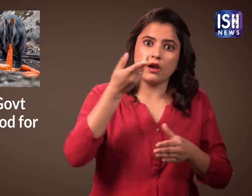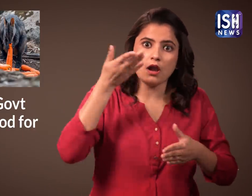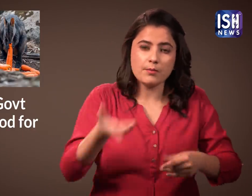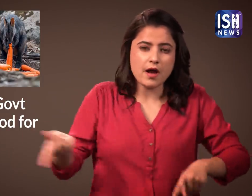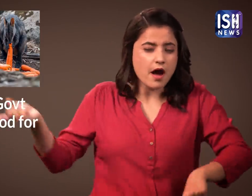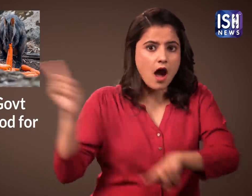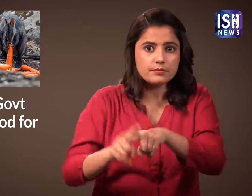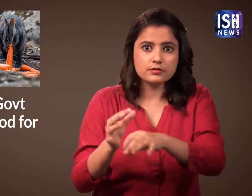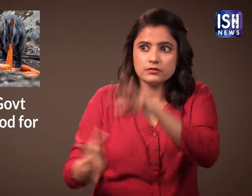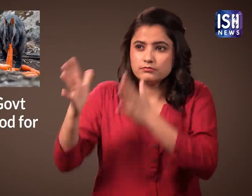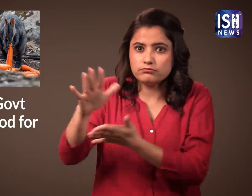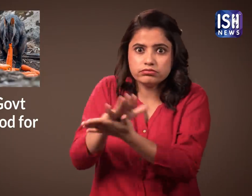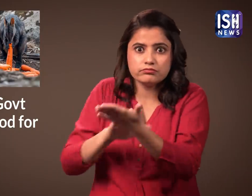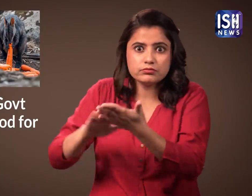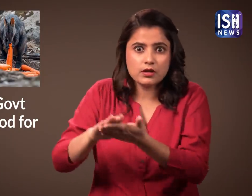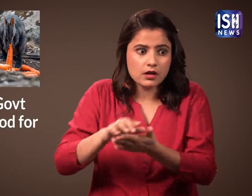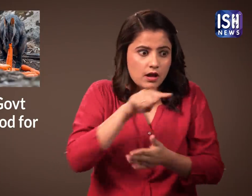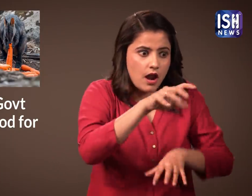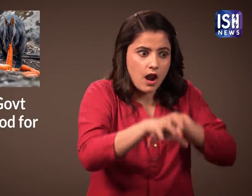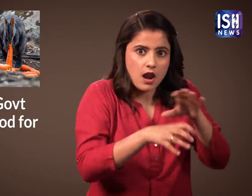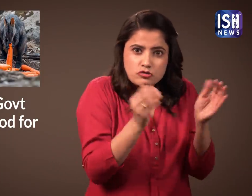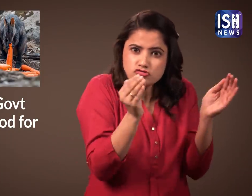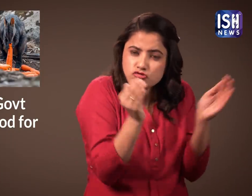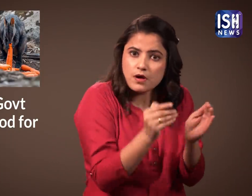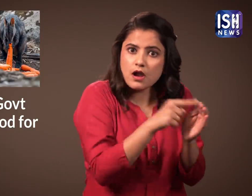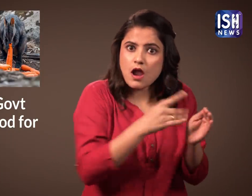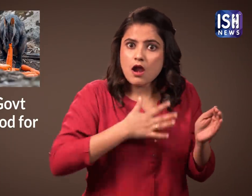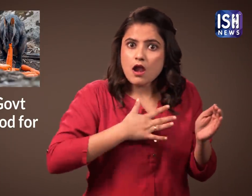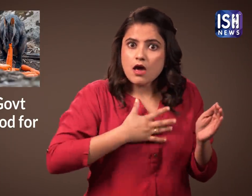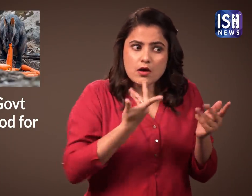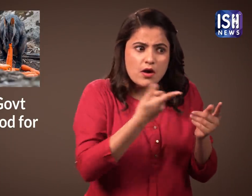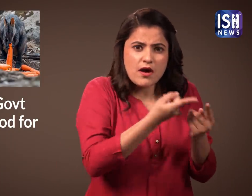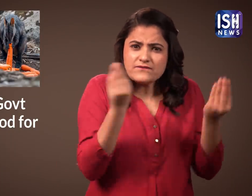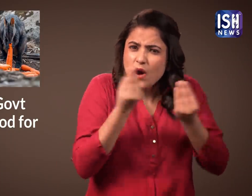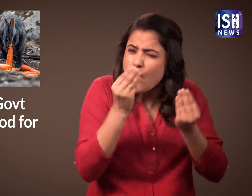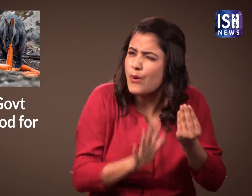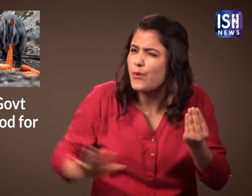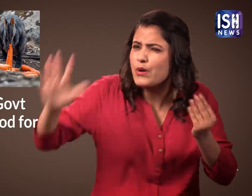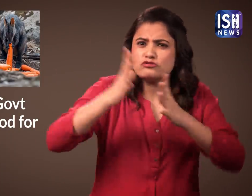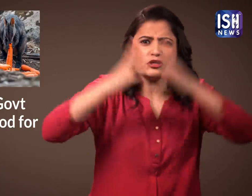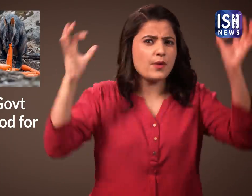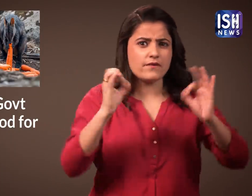Now due to the fires, all of this is completely destroyed and very few survived.